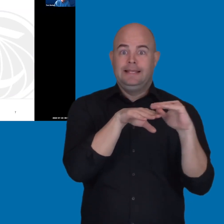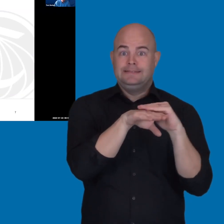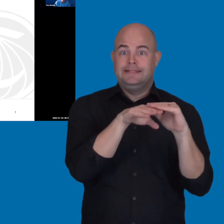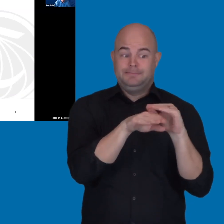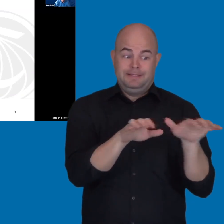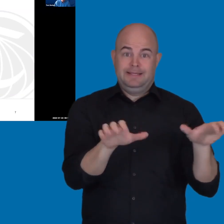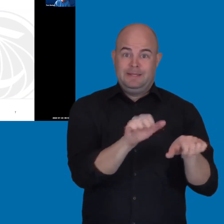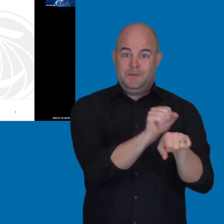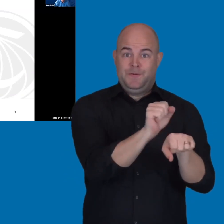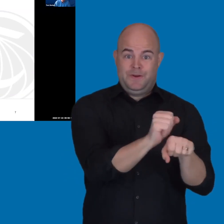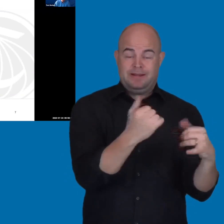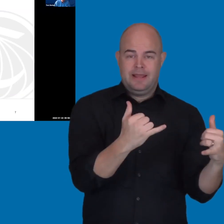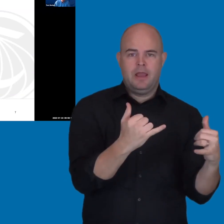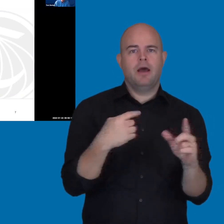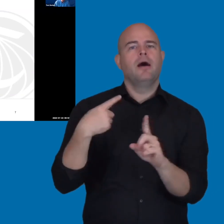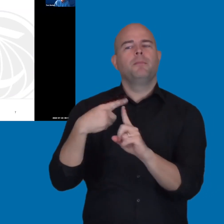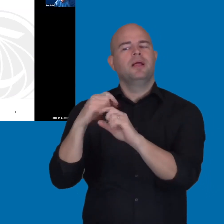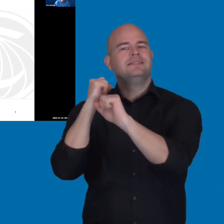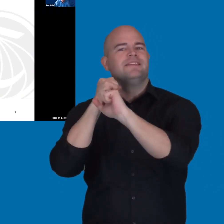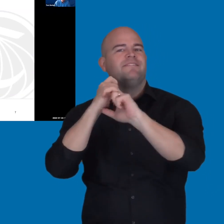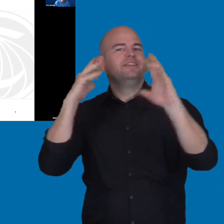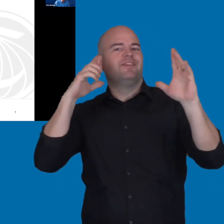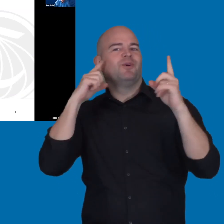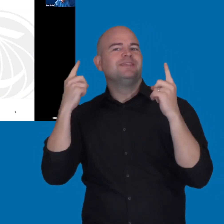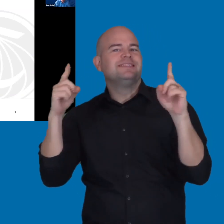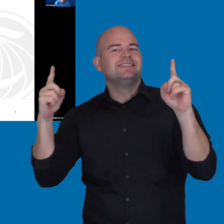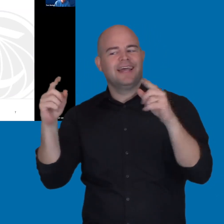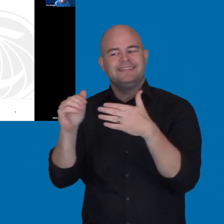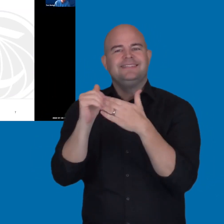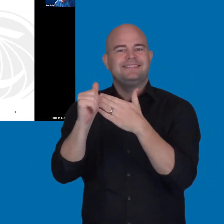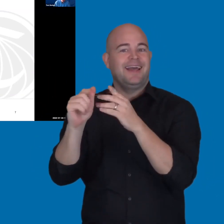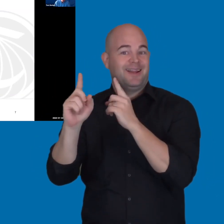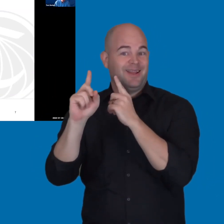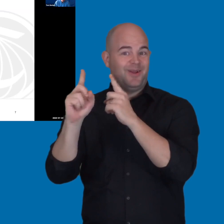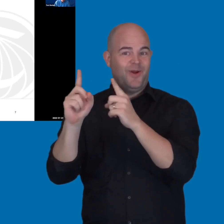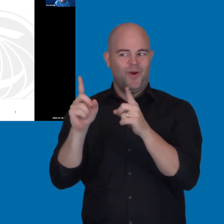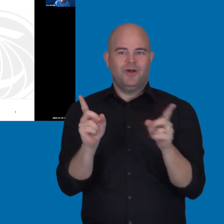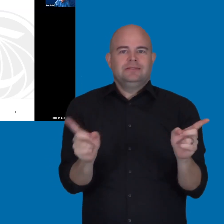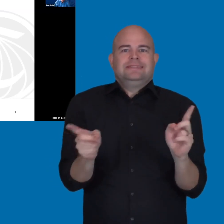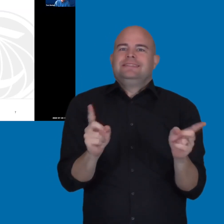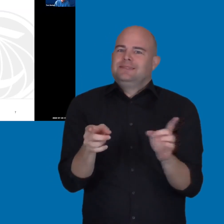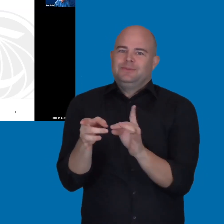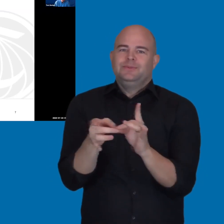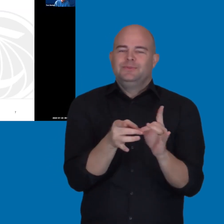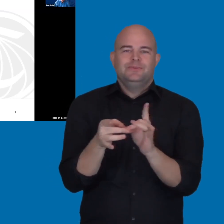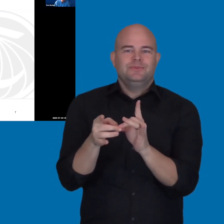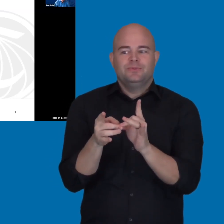and the vision for success and the guiding goals. There's a number of these guiding goals